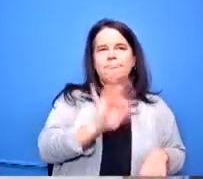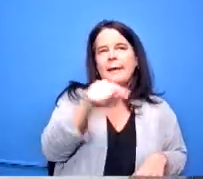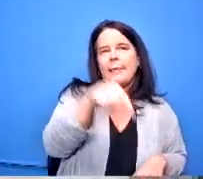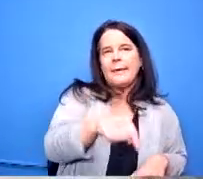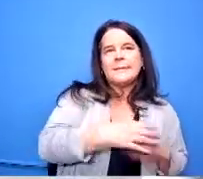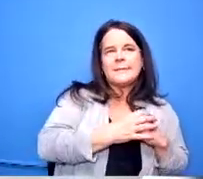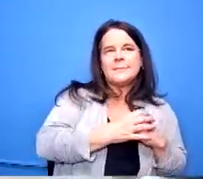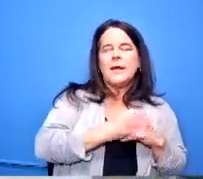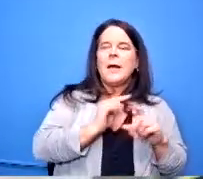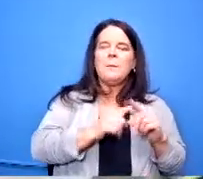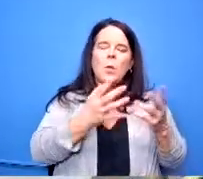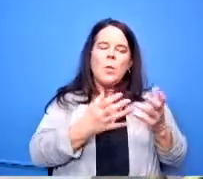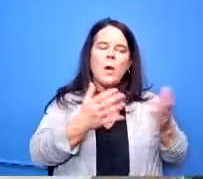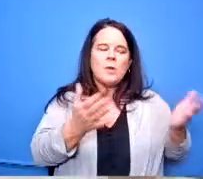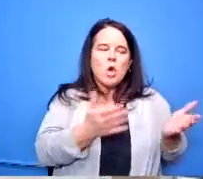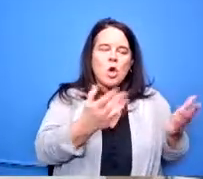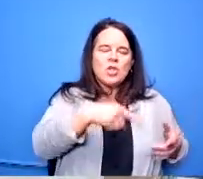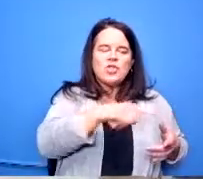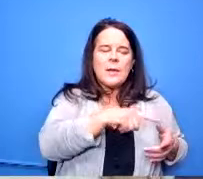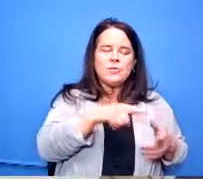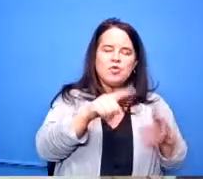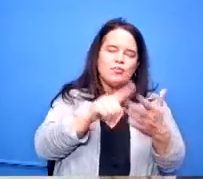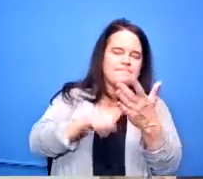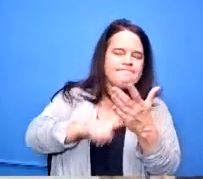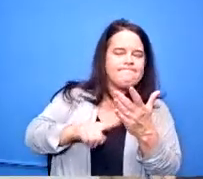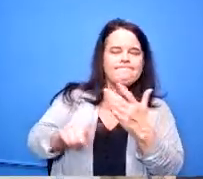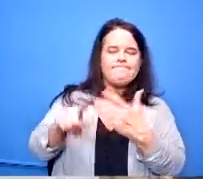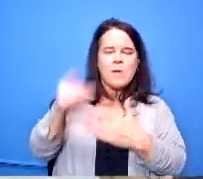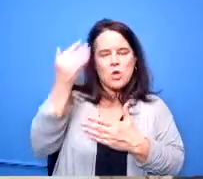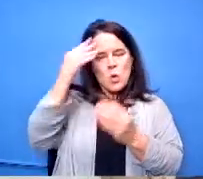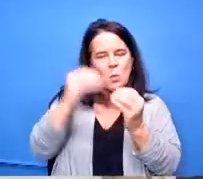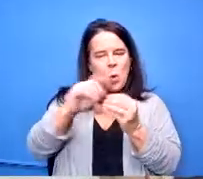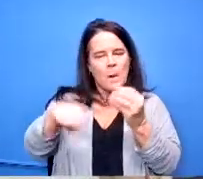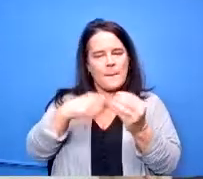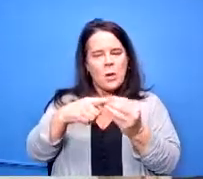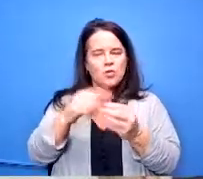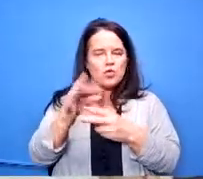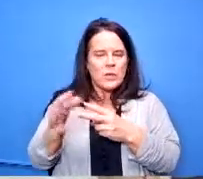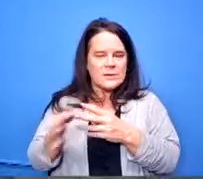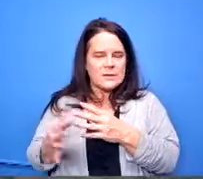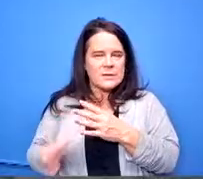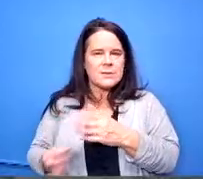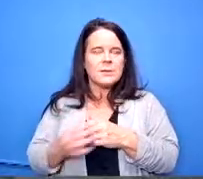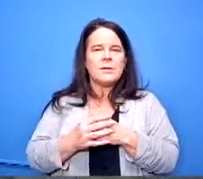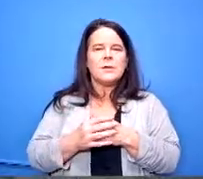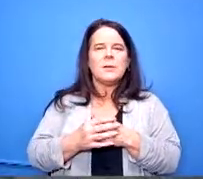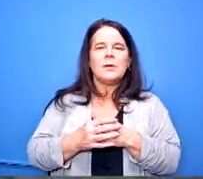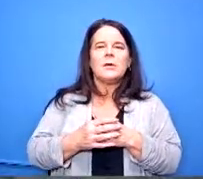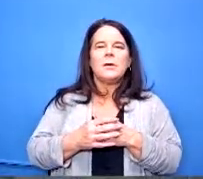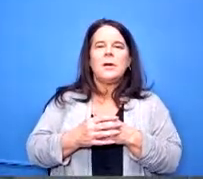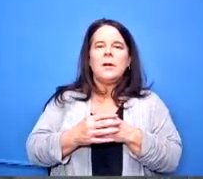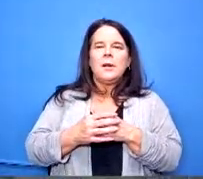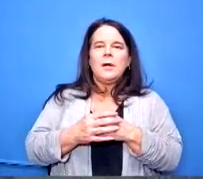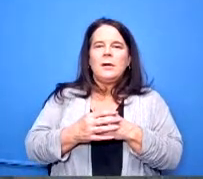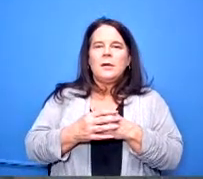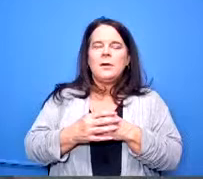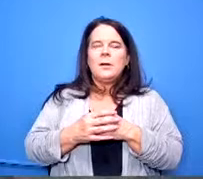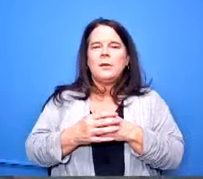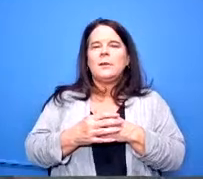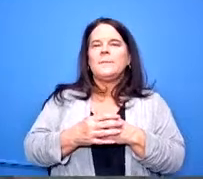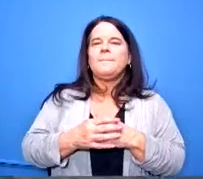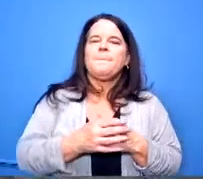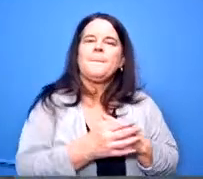we're doing that and even to with the um the other alternative options with the the seals and the